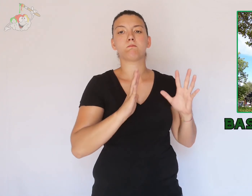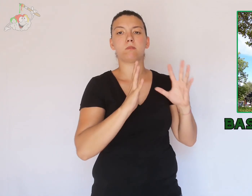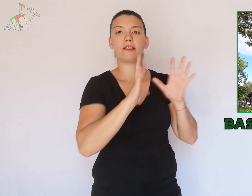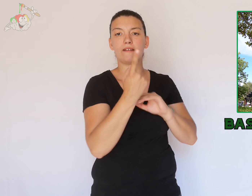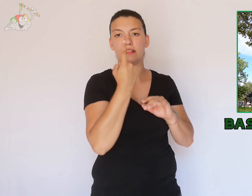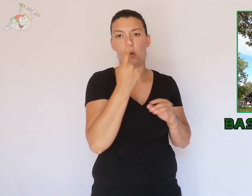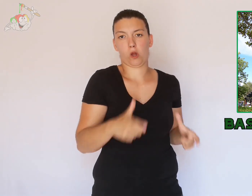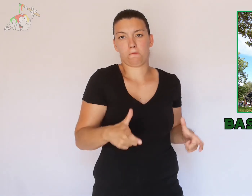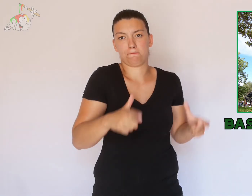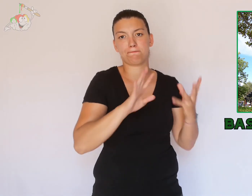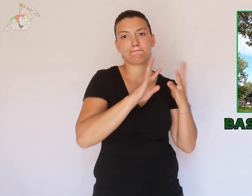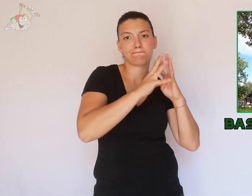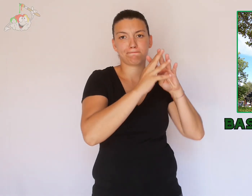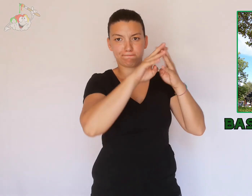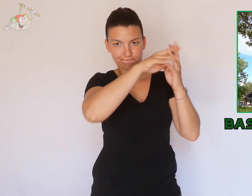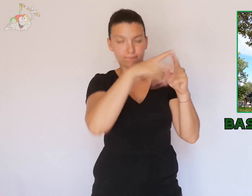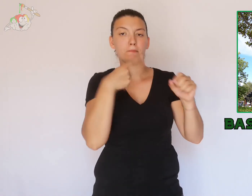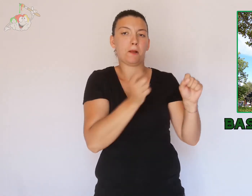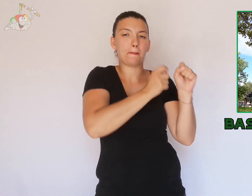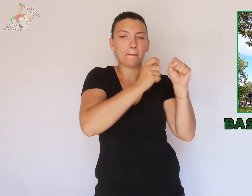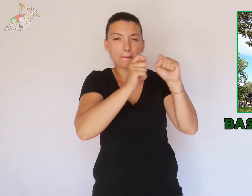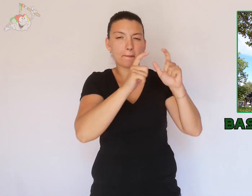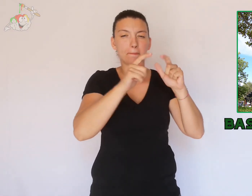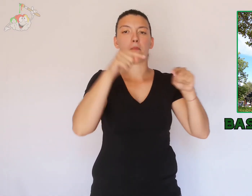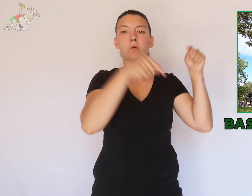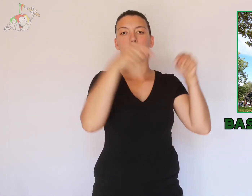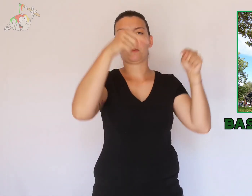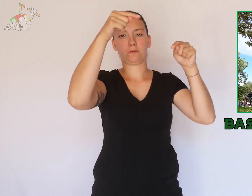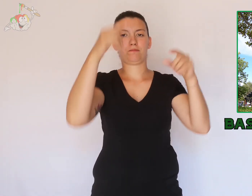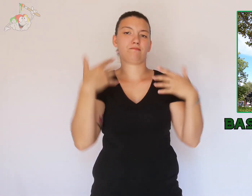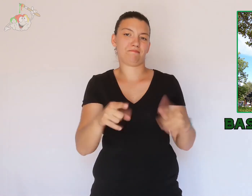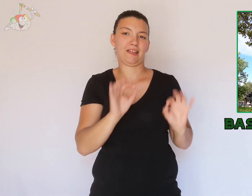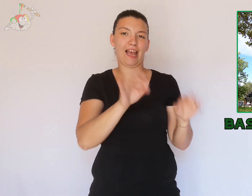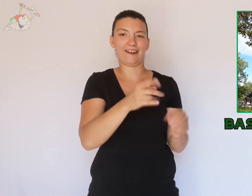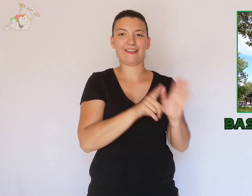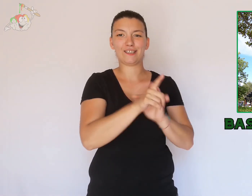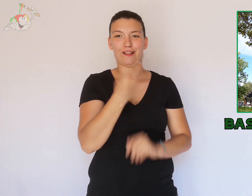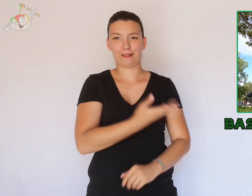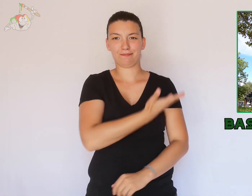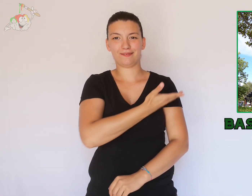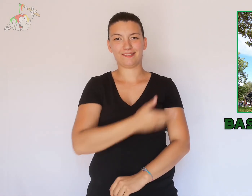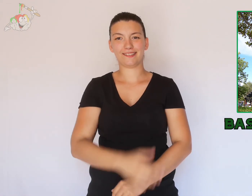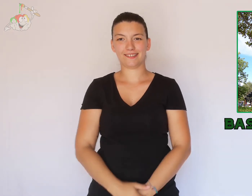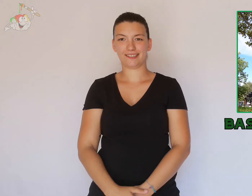years it became a trunk intertwined with holes. Here is the result.